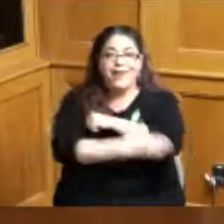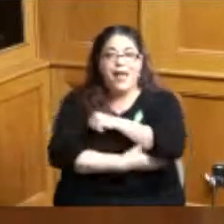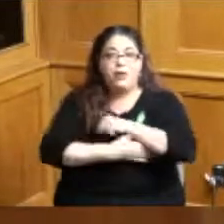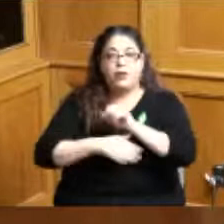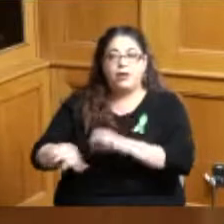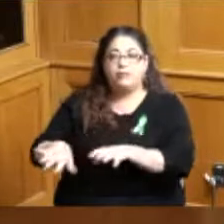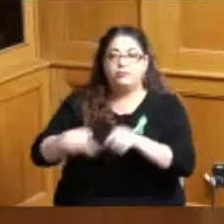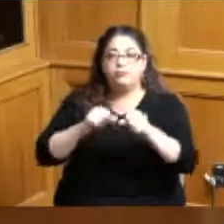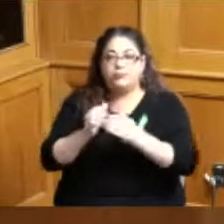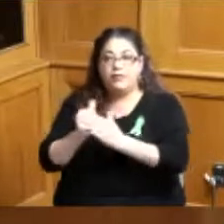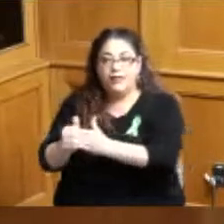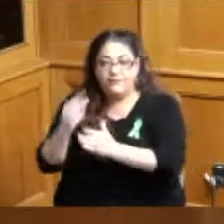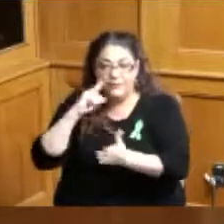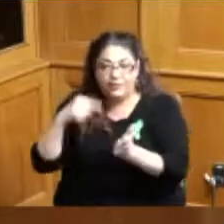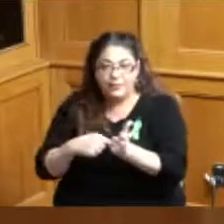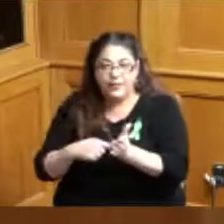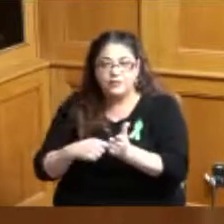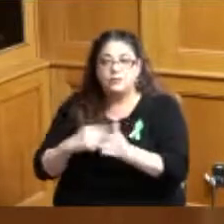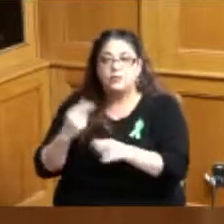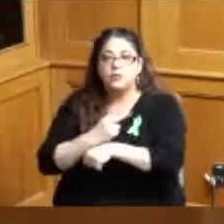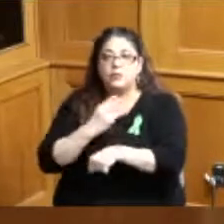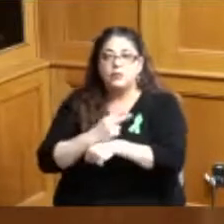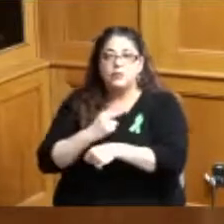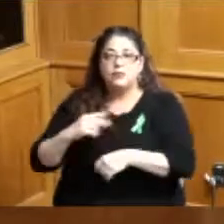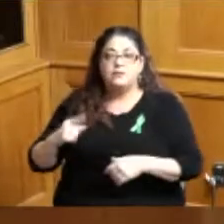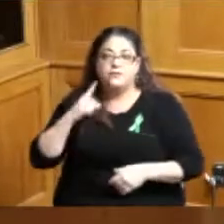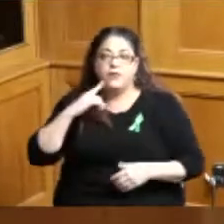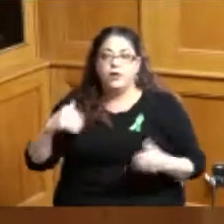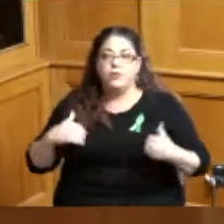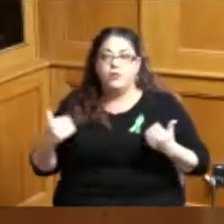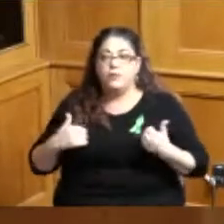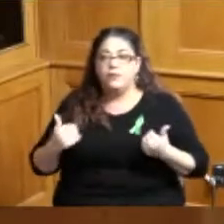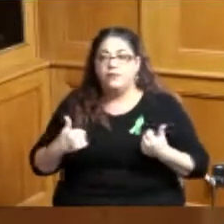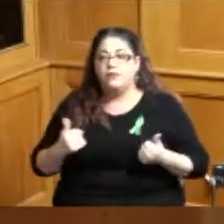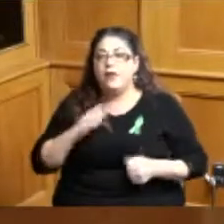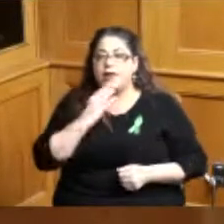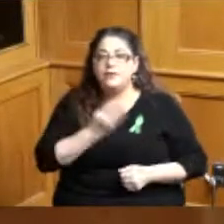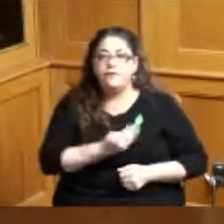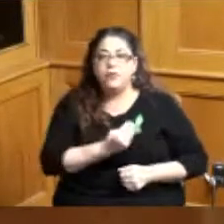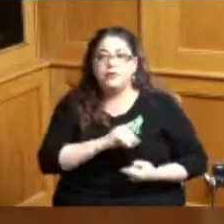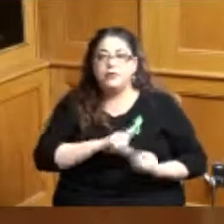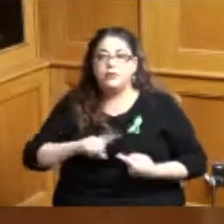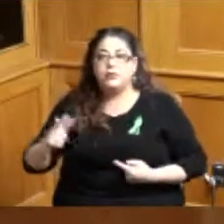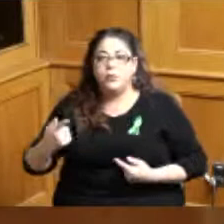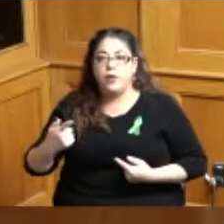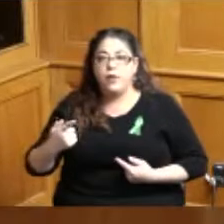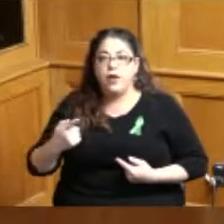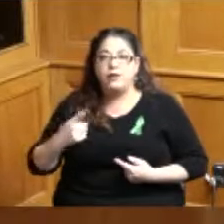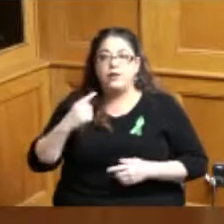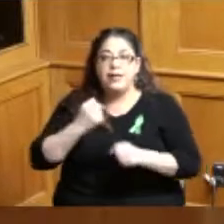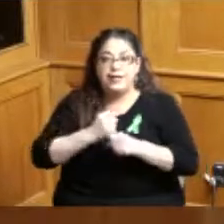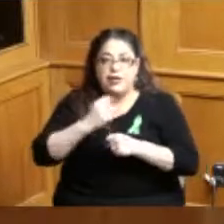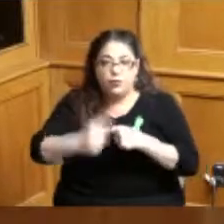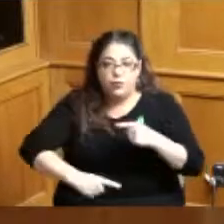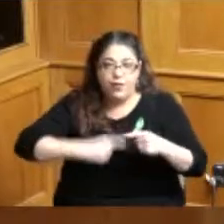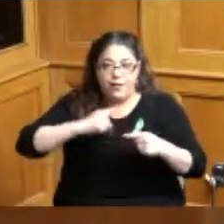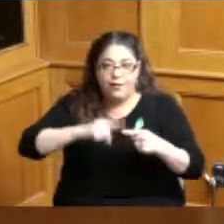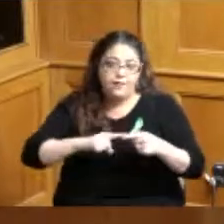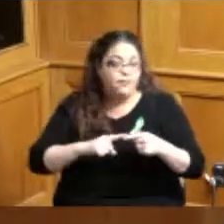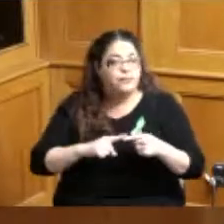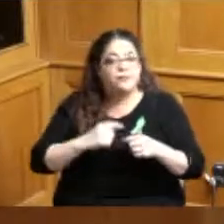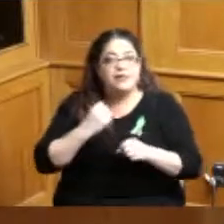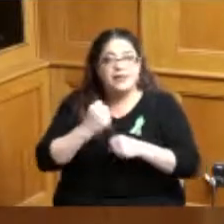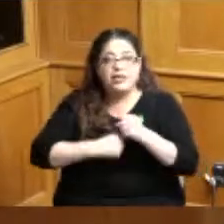the lead on this youth employment program for ages 14 to 21 it's an all year round job program